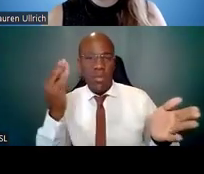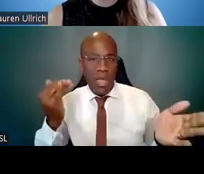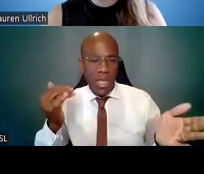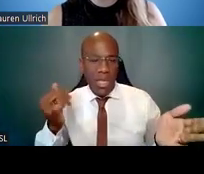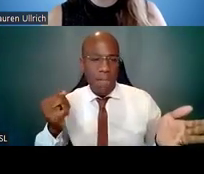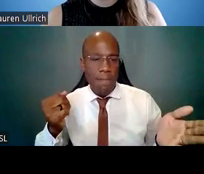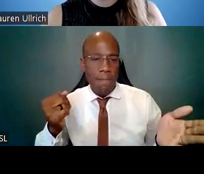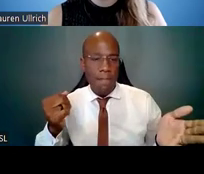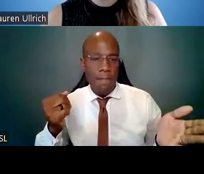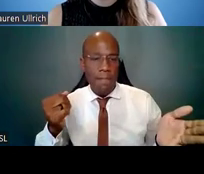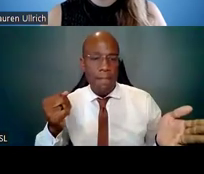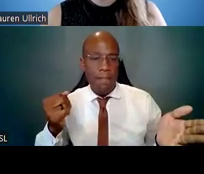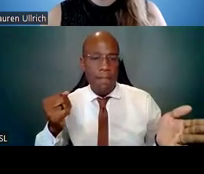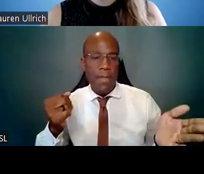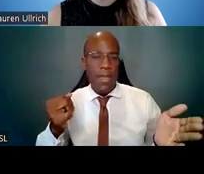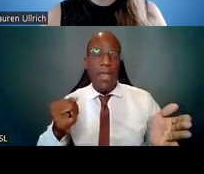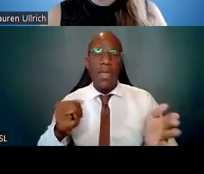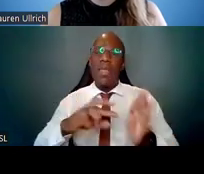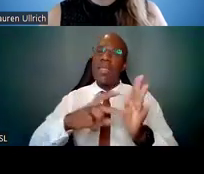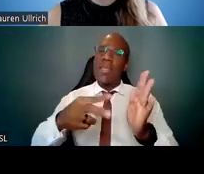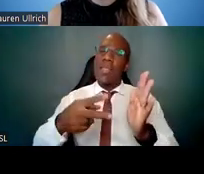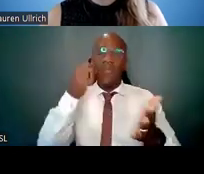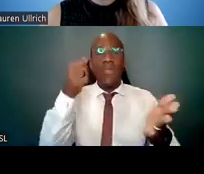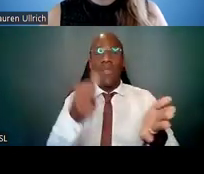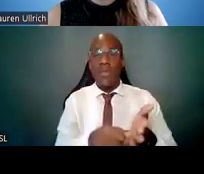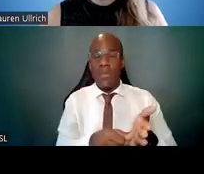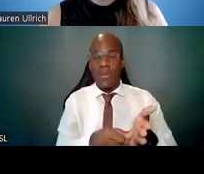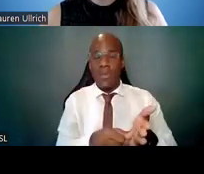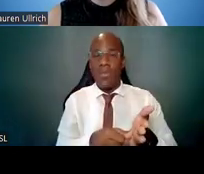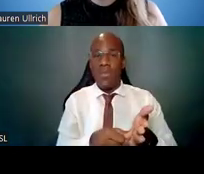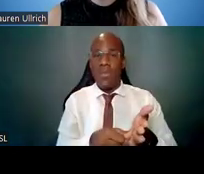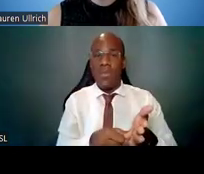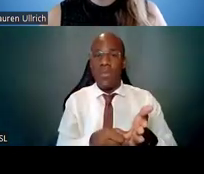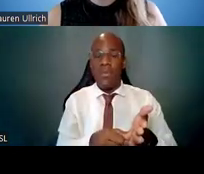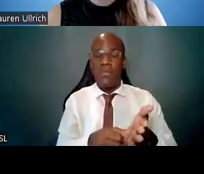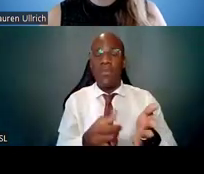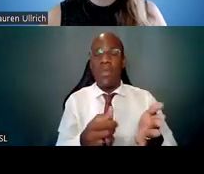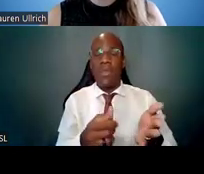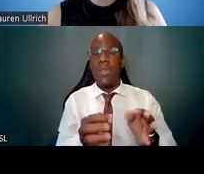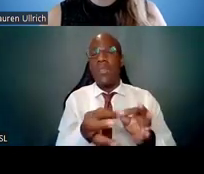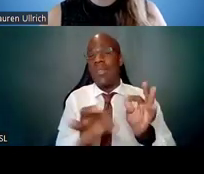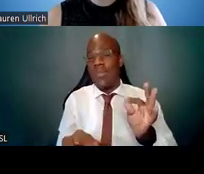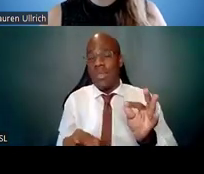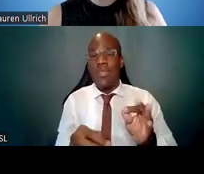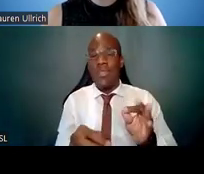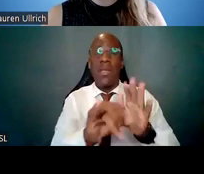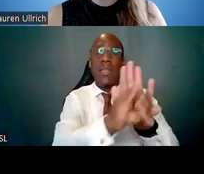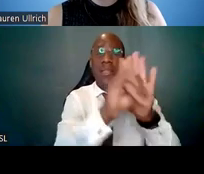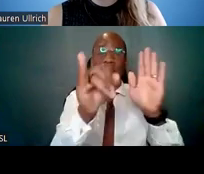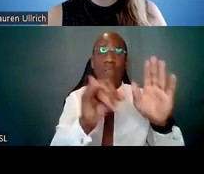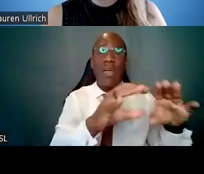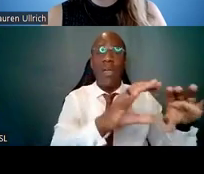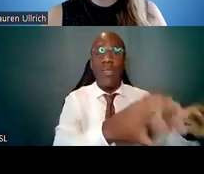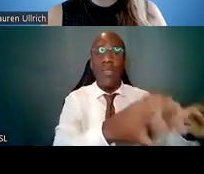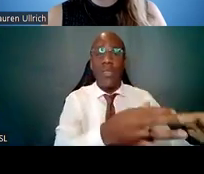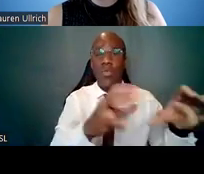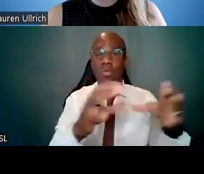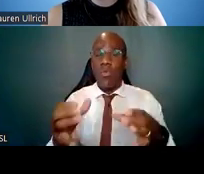The intent of the notice is to simply identify the groups that we have a robust evidence base to support the designation.